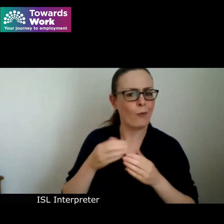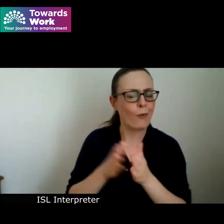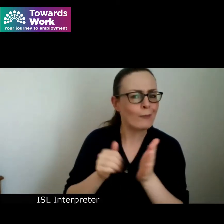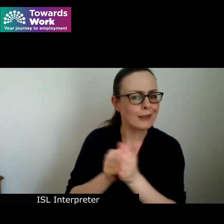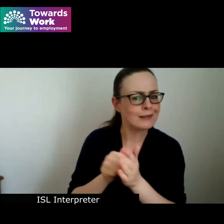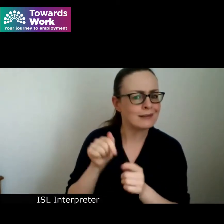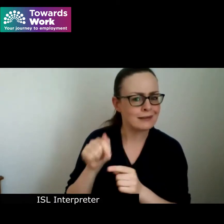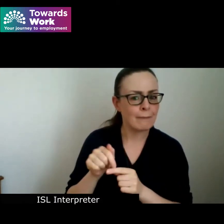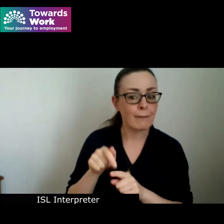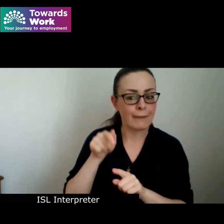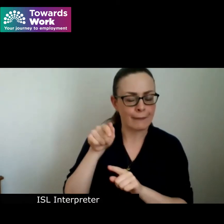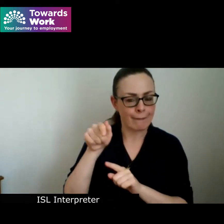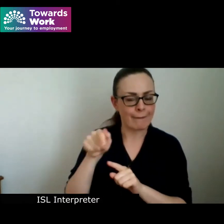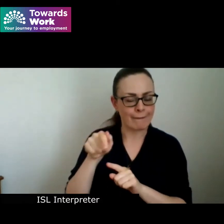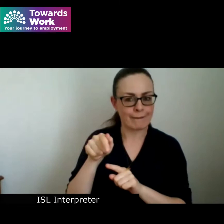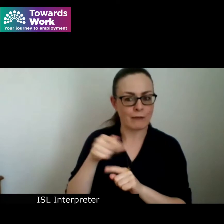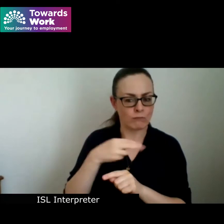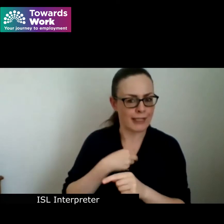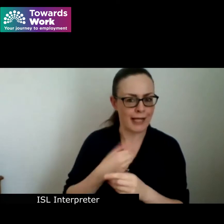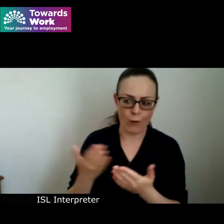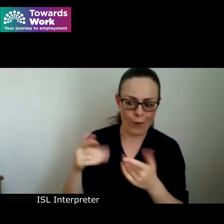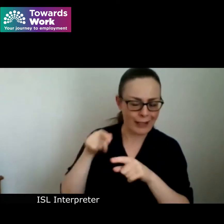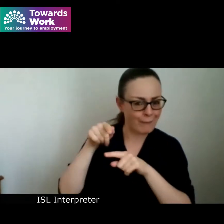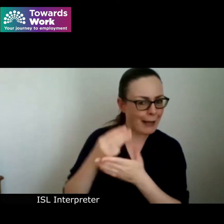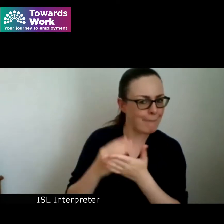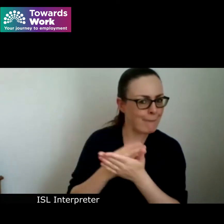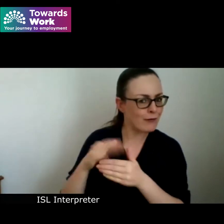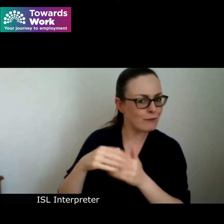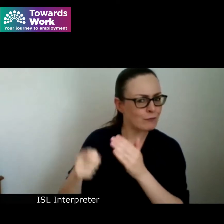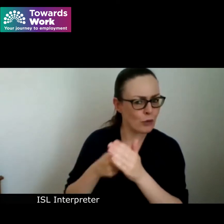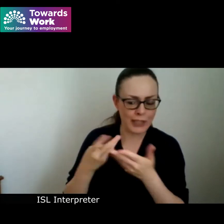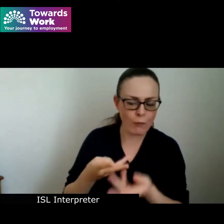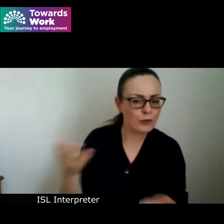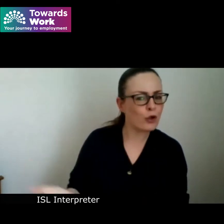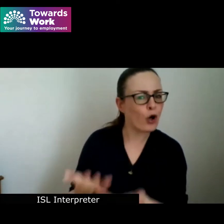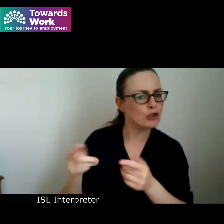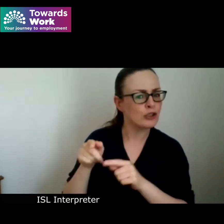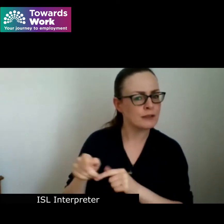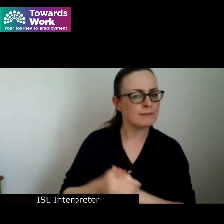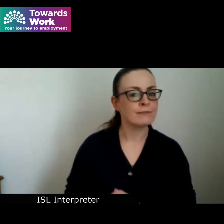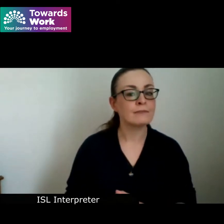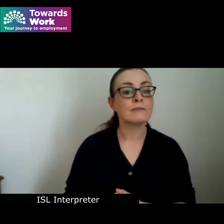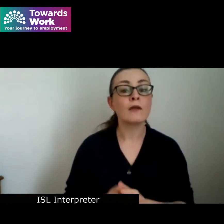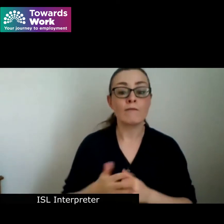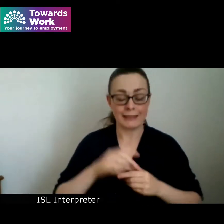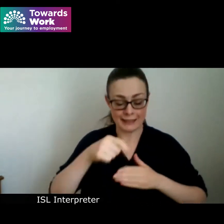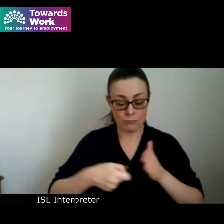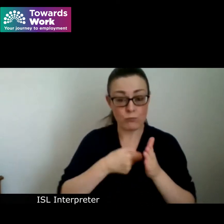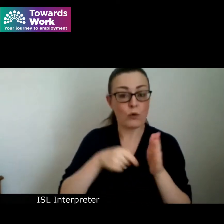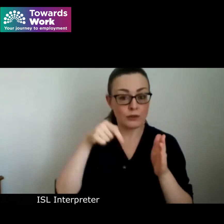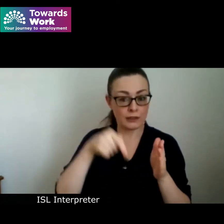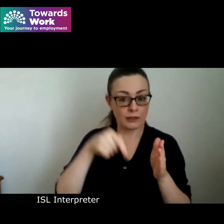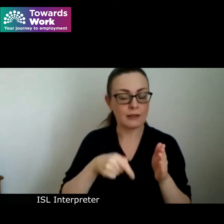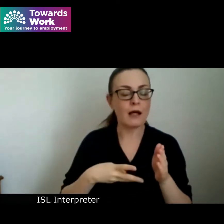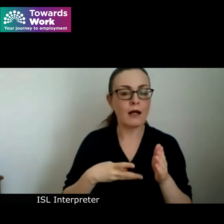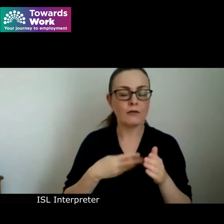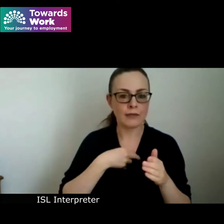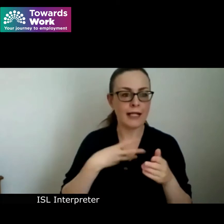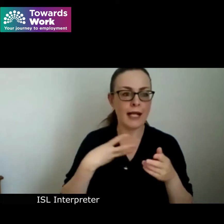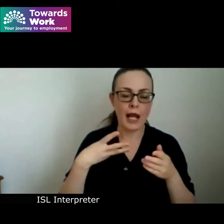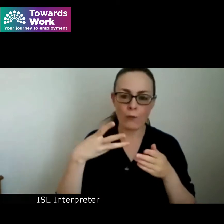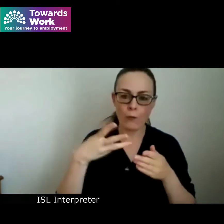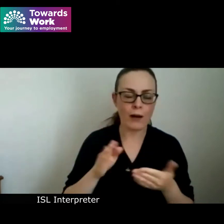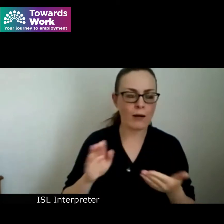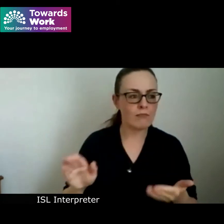of work I really welcome and encourage the work of this project will undoubtedly provide smoother